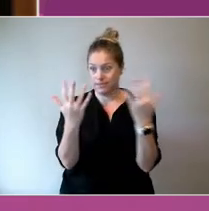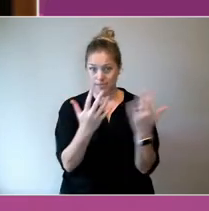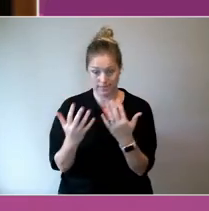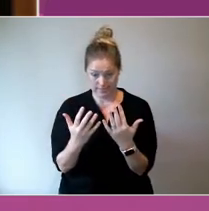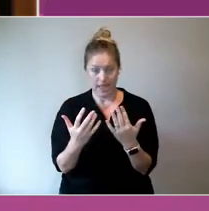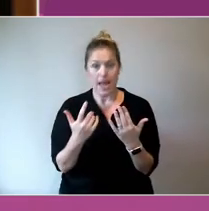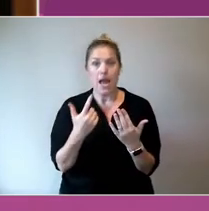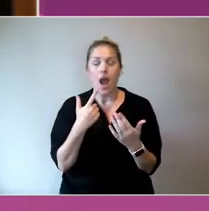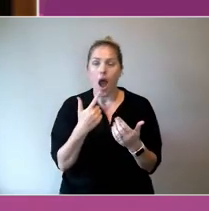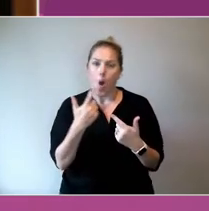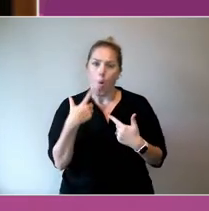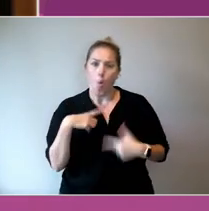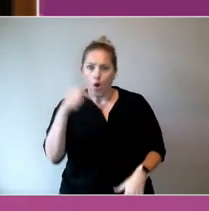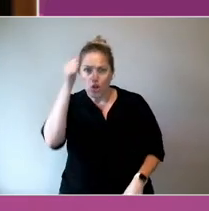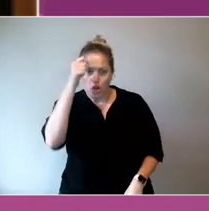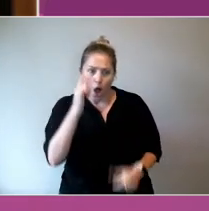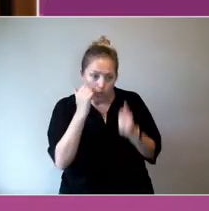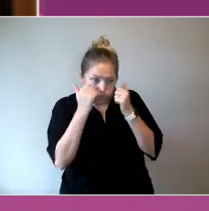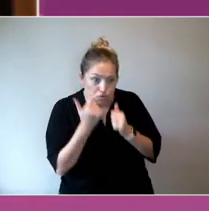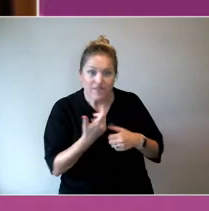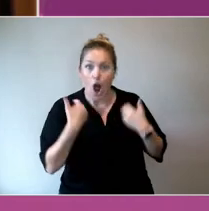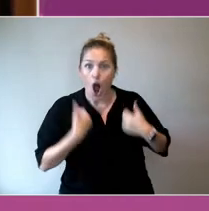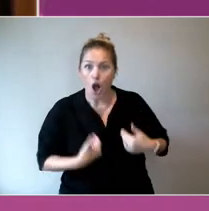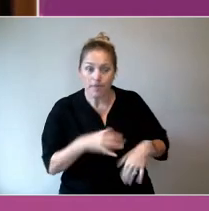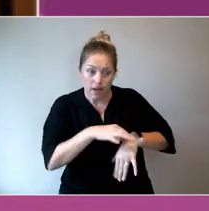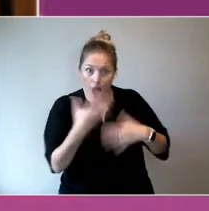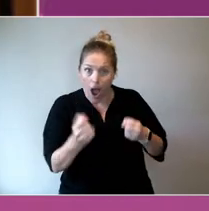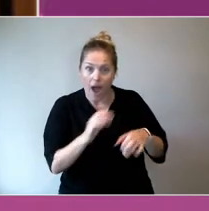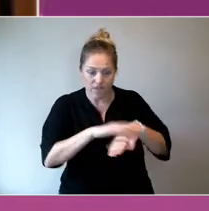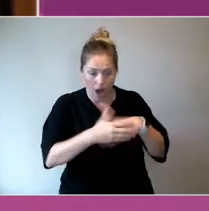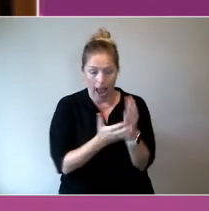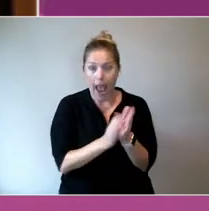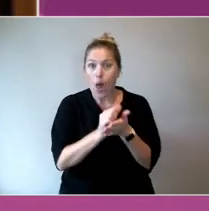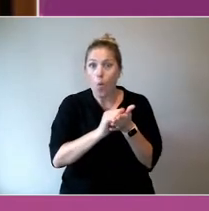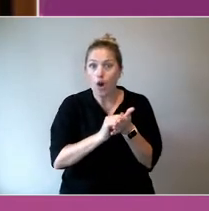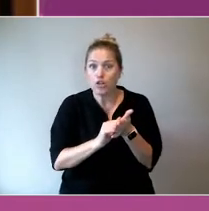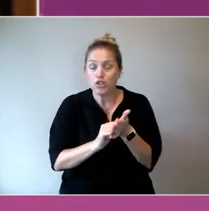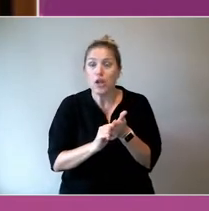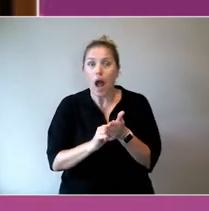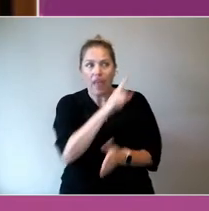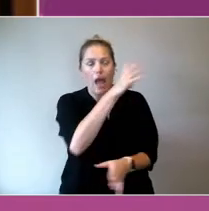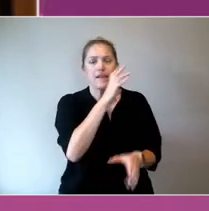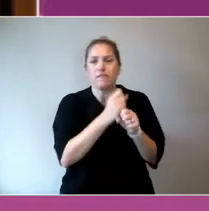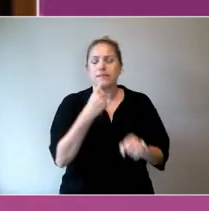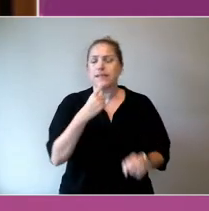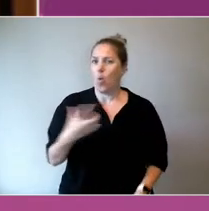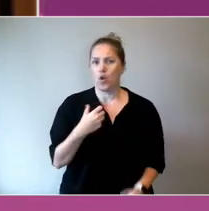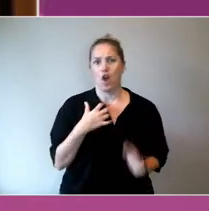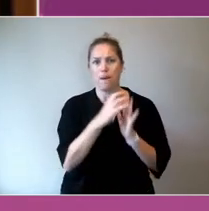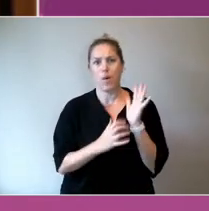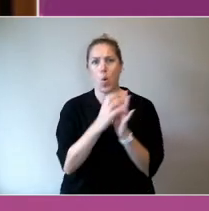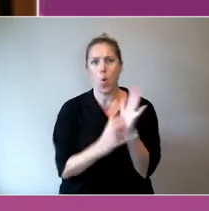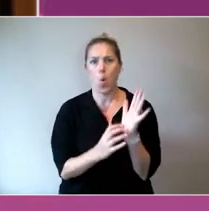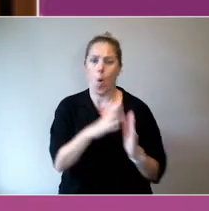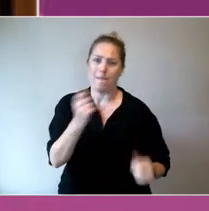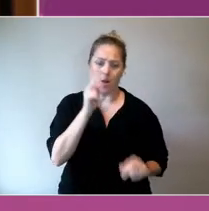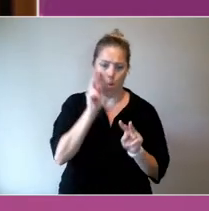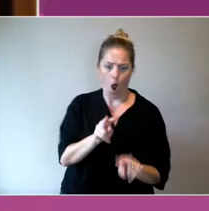What gets measured gets done. So if you want to protect IP, cultural IP, if you want to make sure organisations are